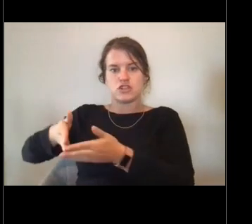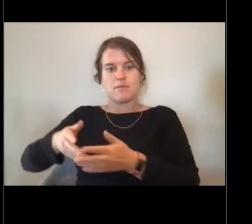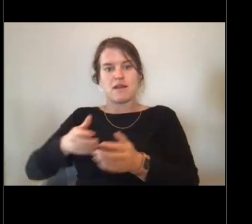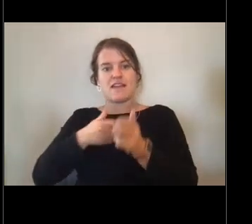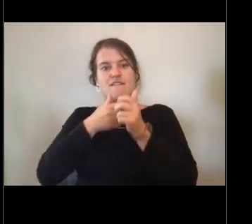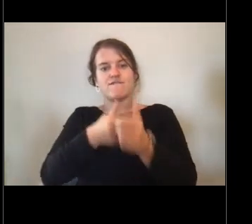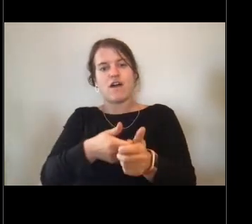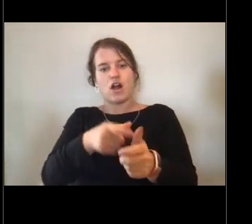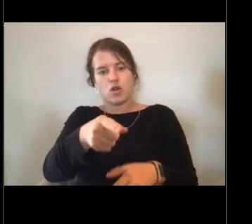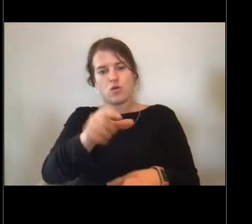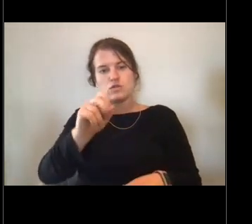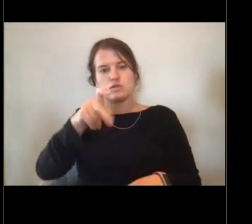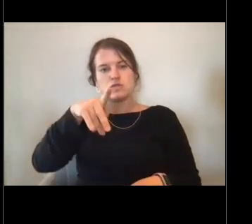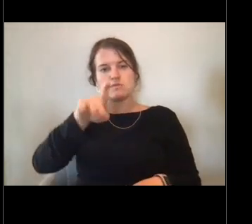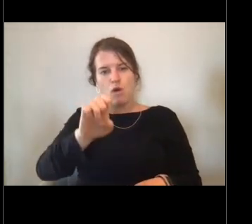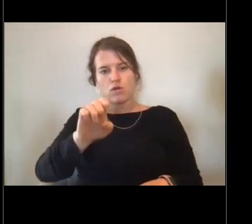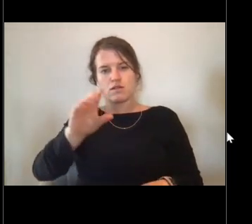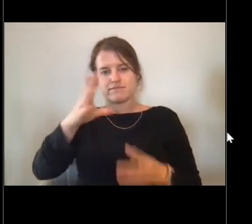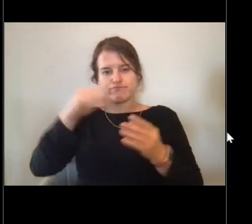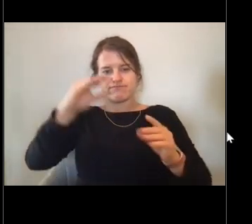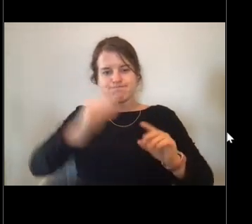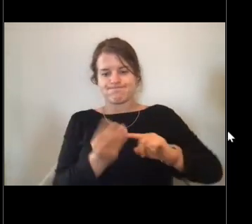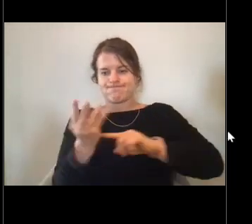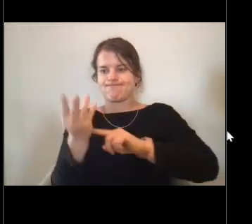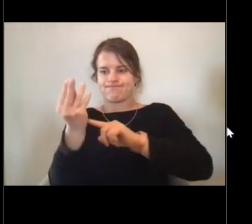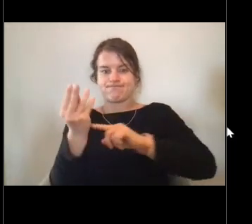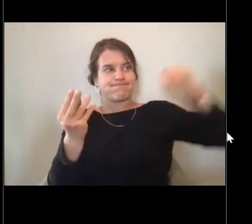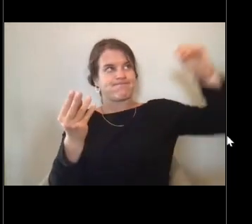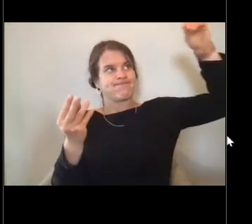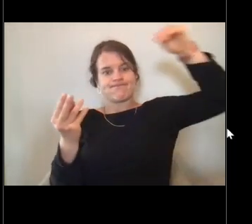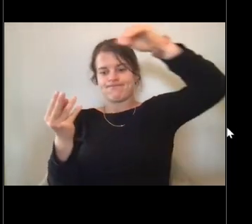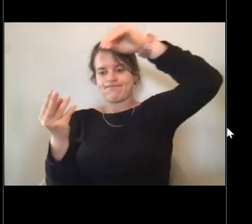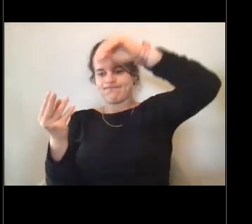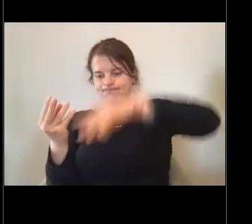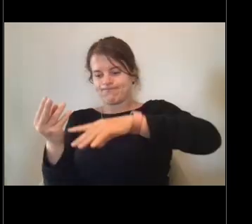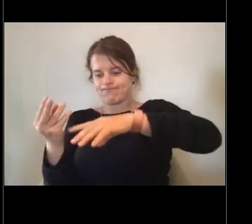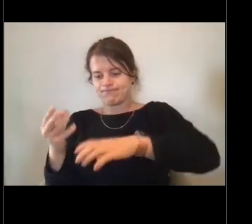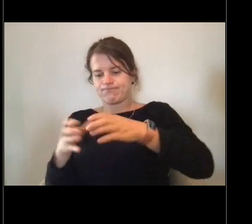And so I actually have a short video of the coast guard